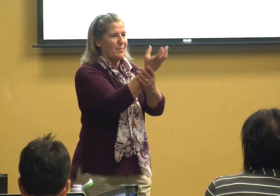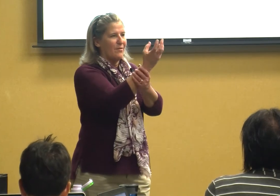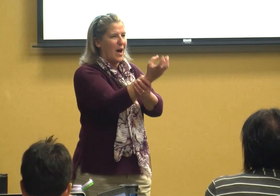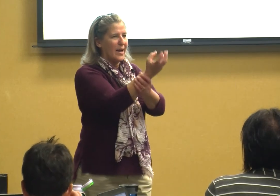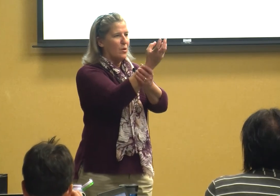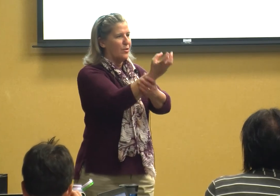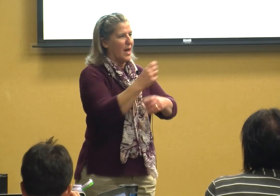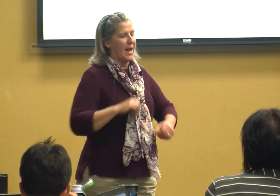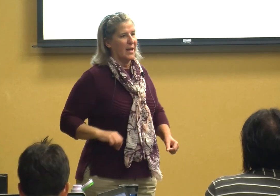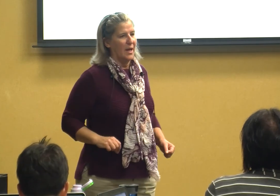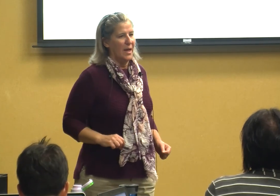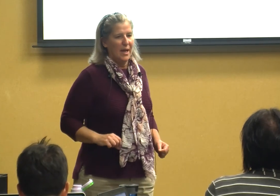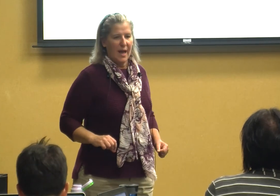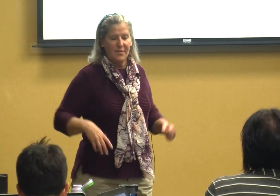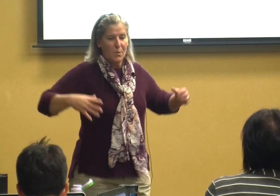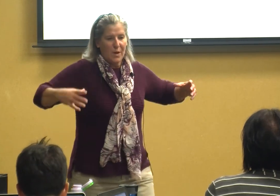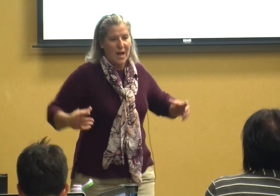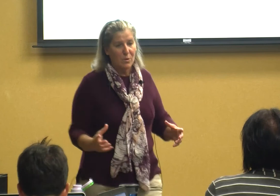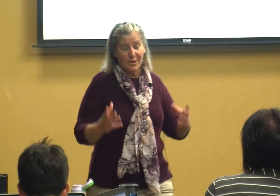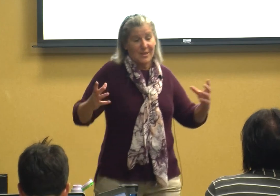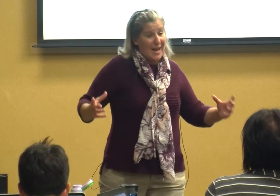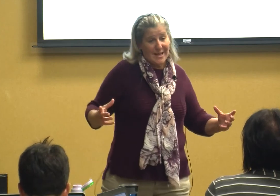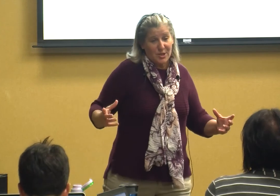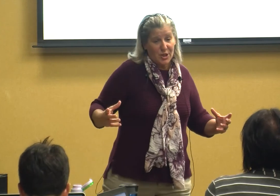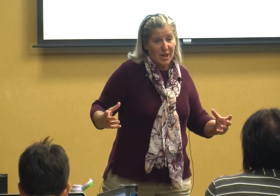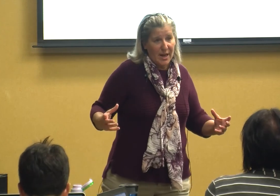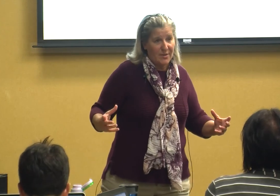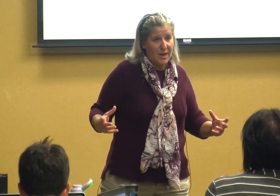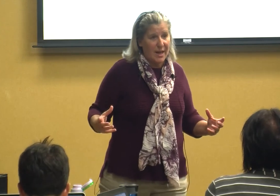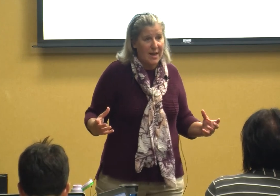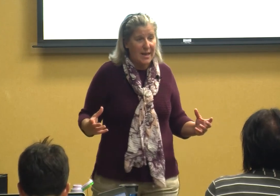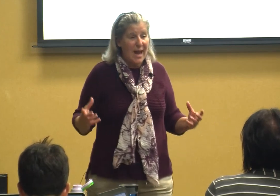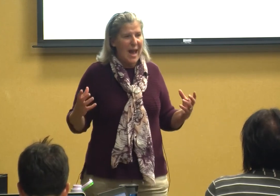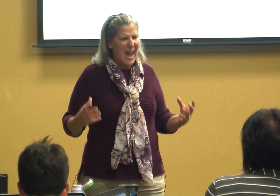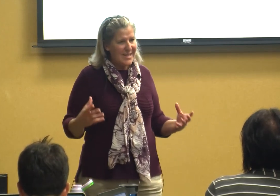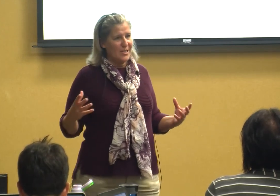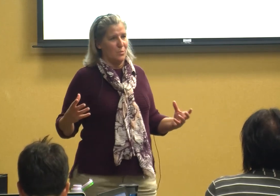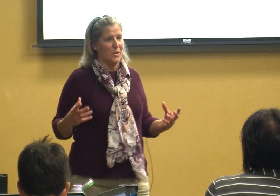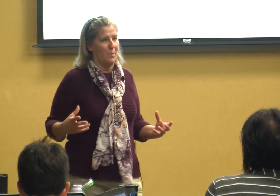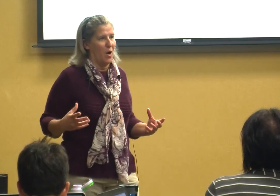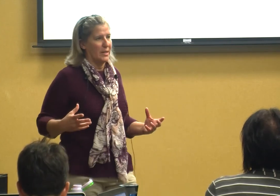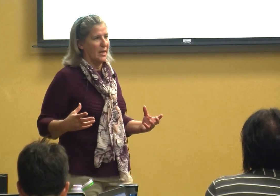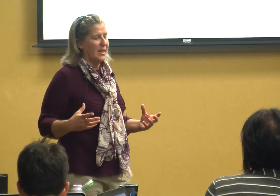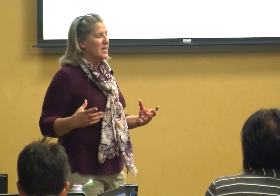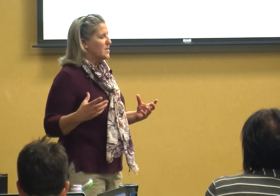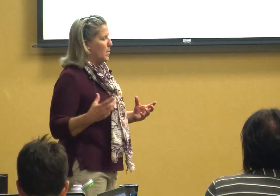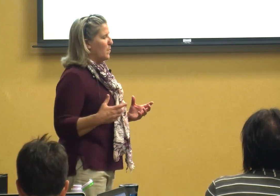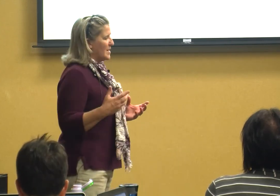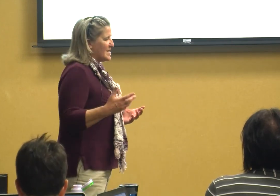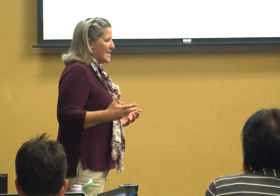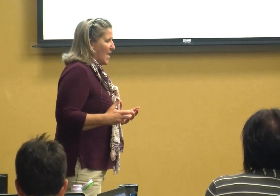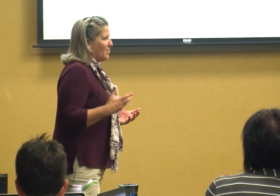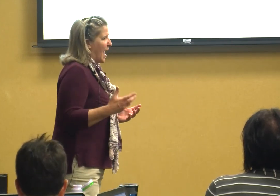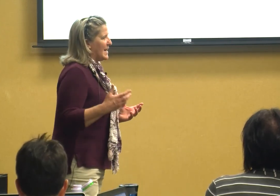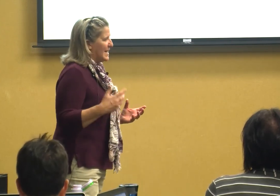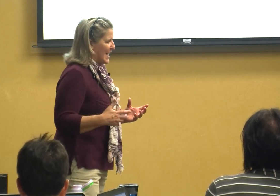the vital thing and then we go to teach and the kid has to respond so we want to set that need